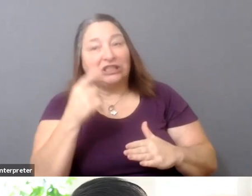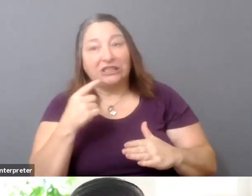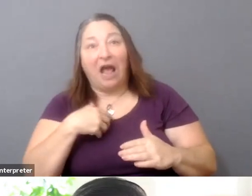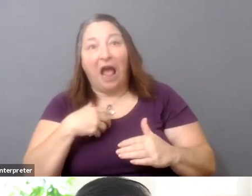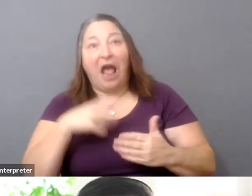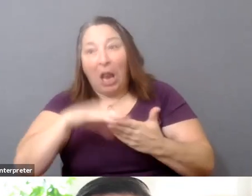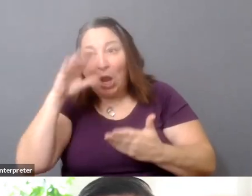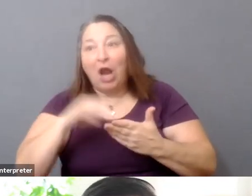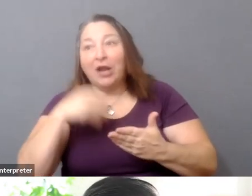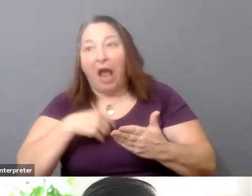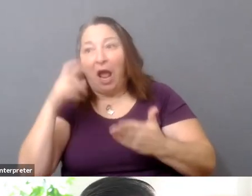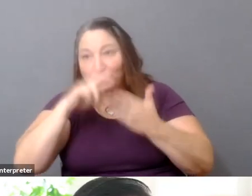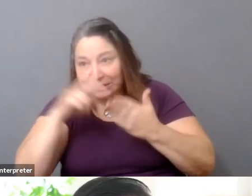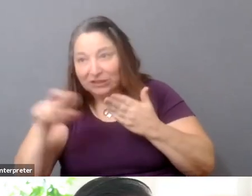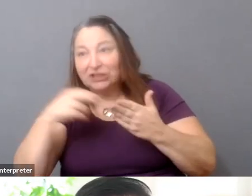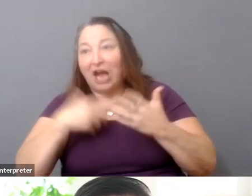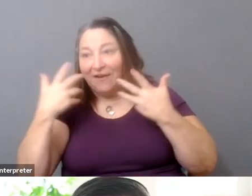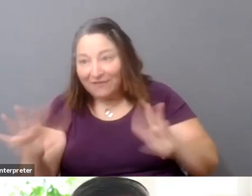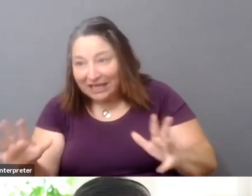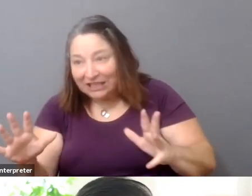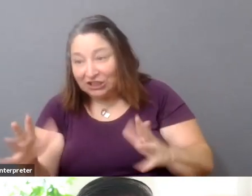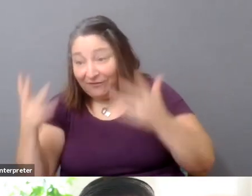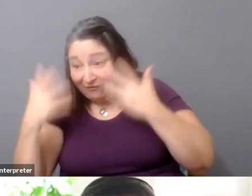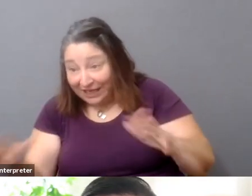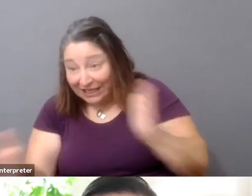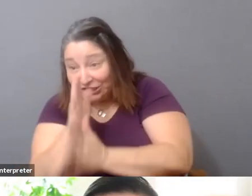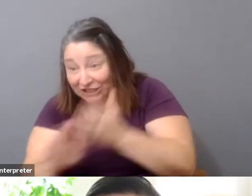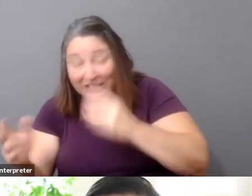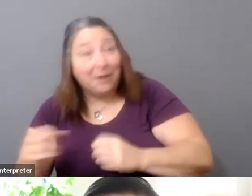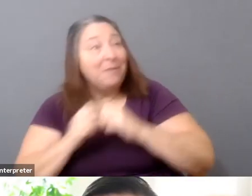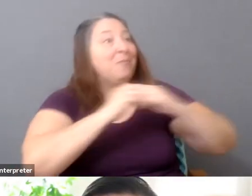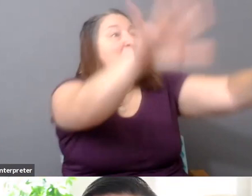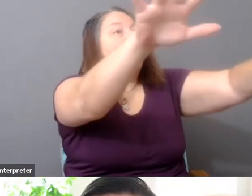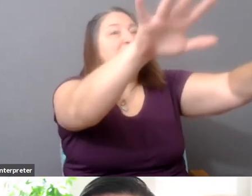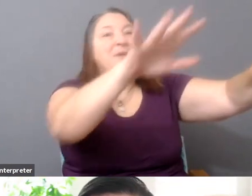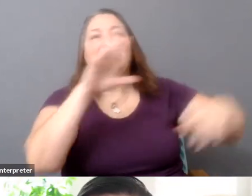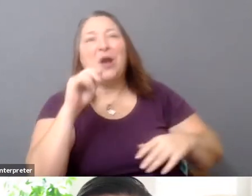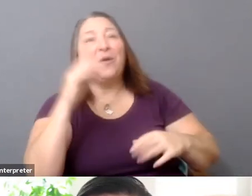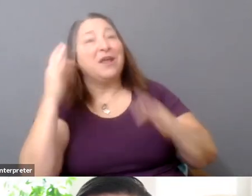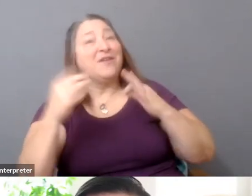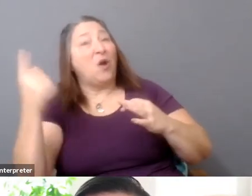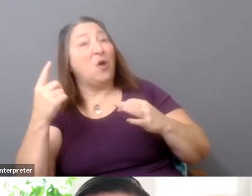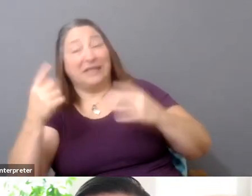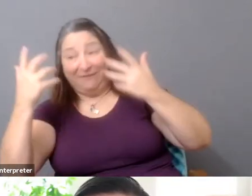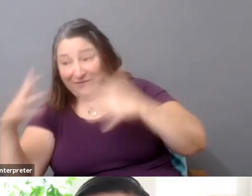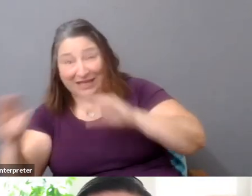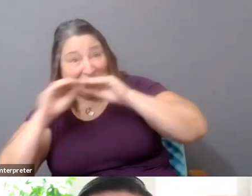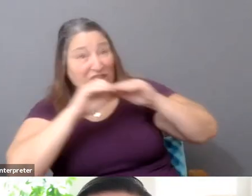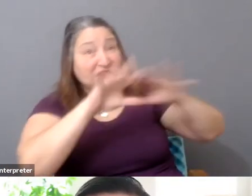And the reason why it's beneficial is that if you only think about putting a finished product in the world, there's this lag of silence until you finally need people, and then you're like, hey,